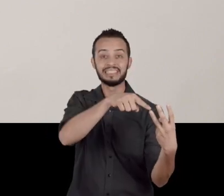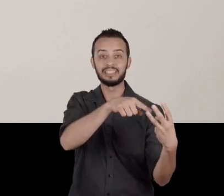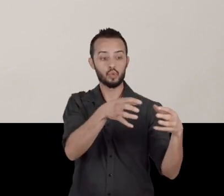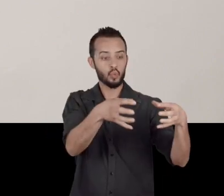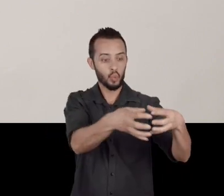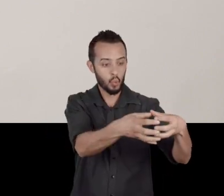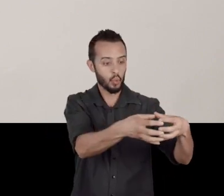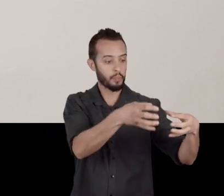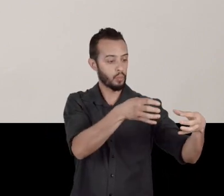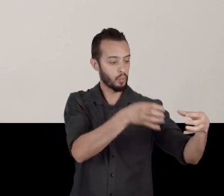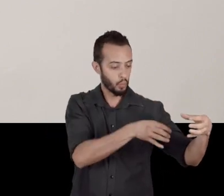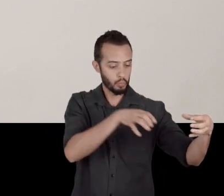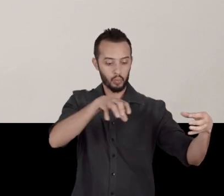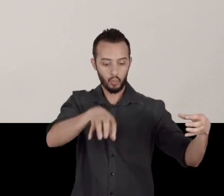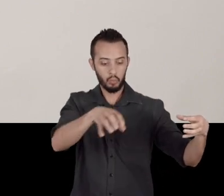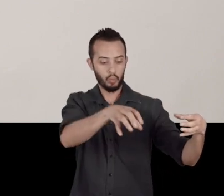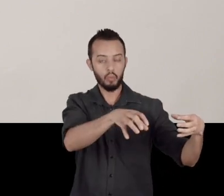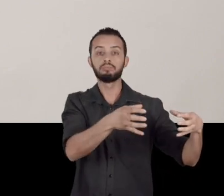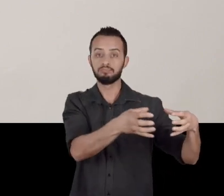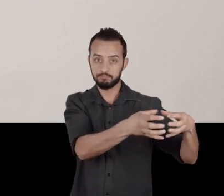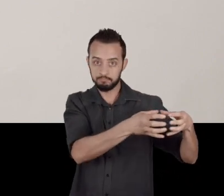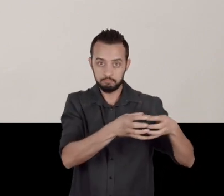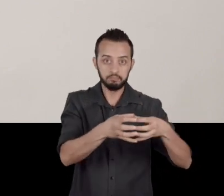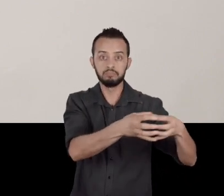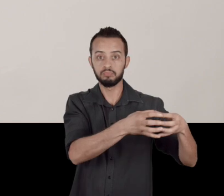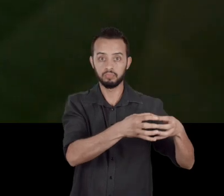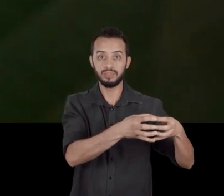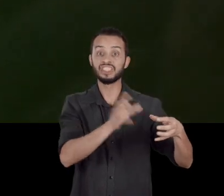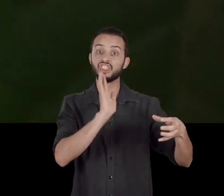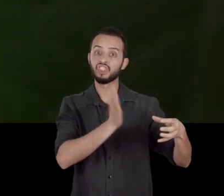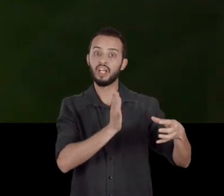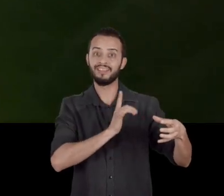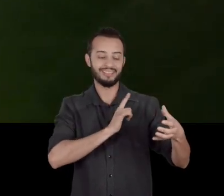who in fact already have their own internal divisions,